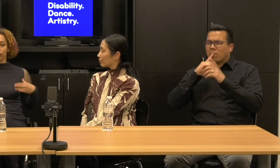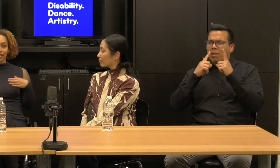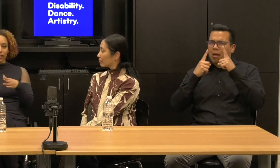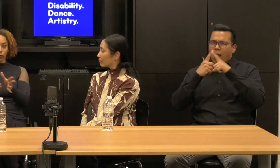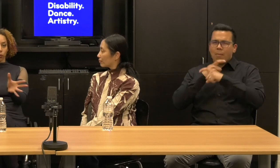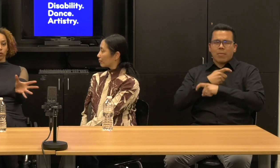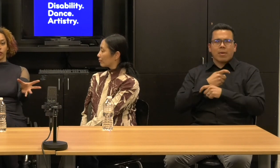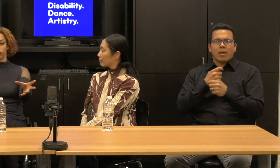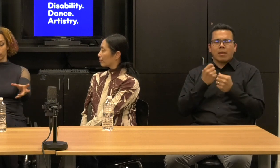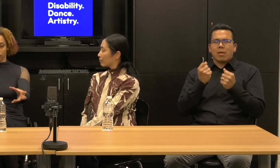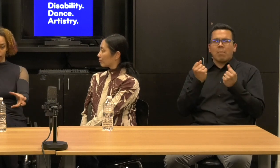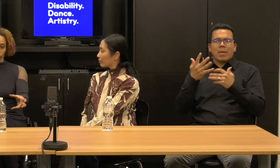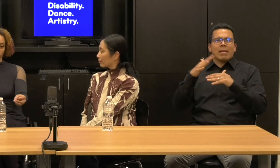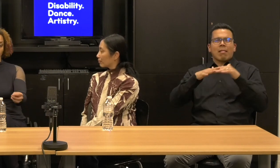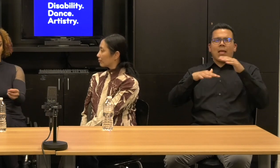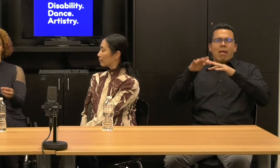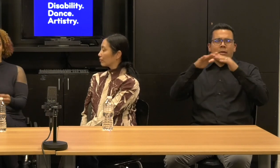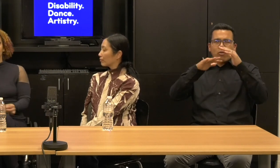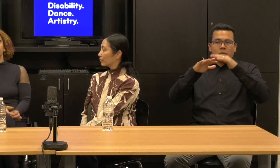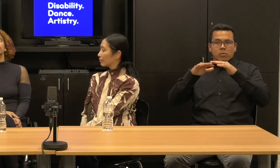It's going in all of those directions.